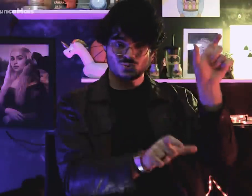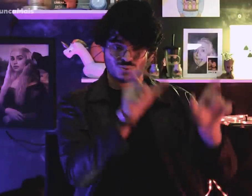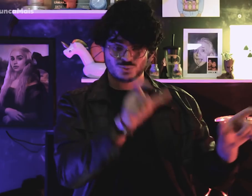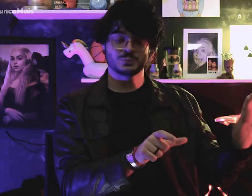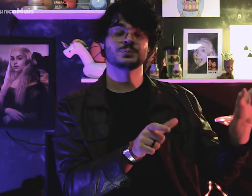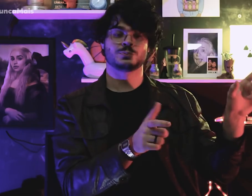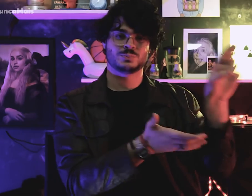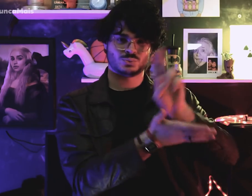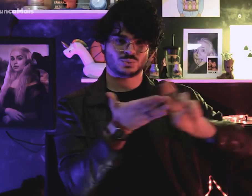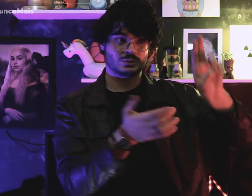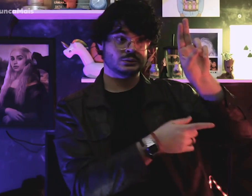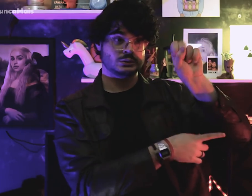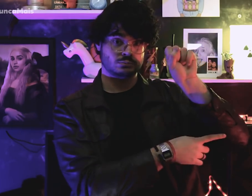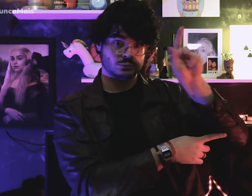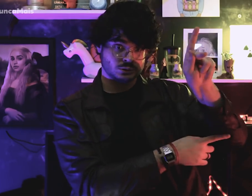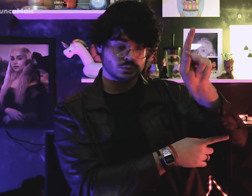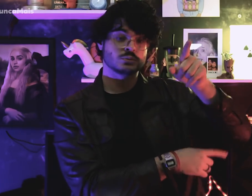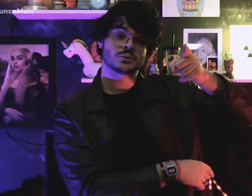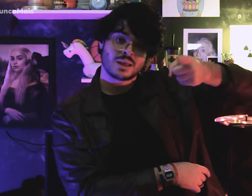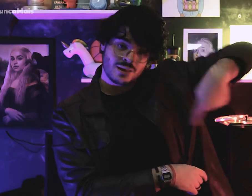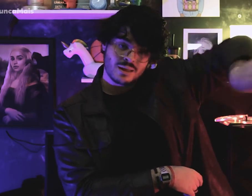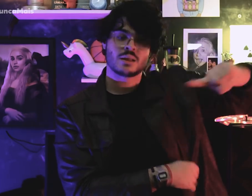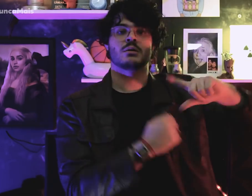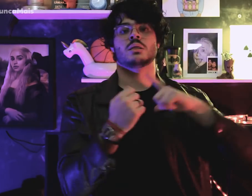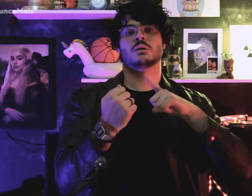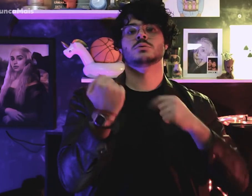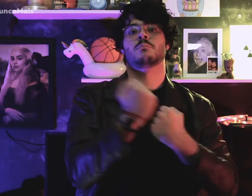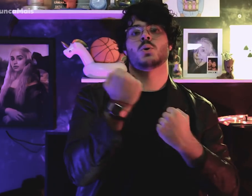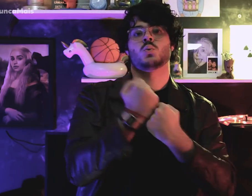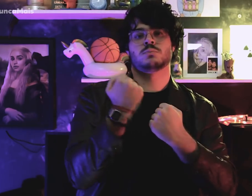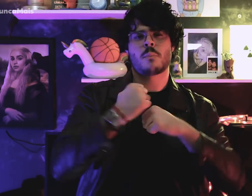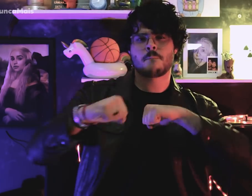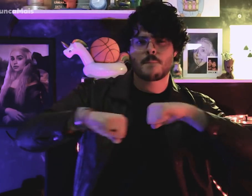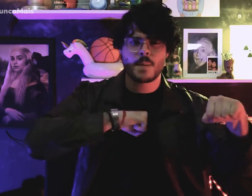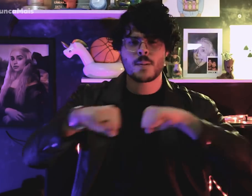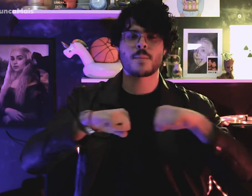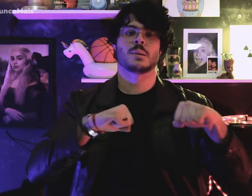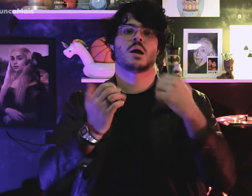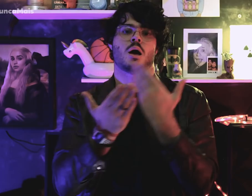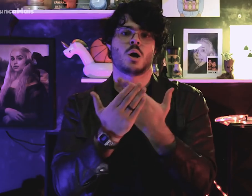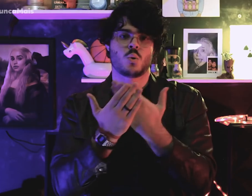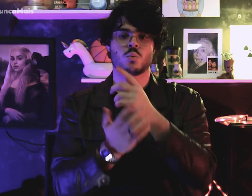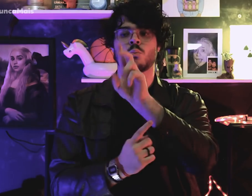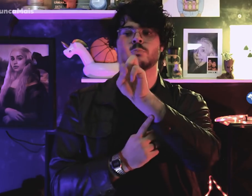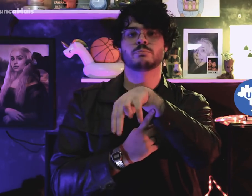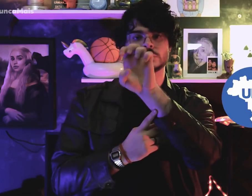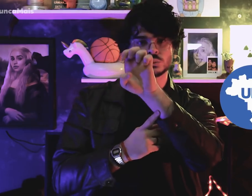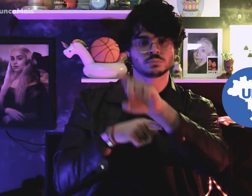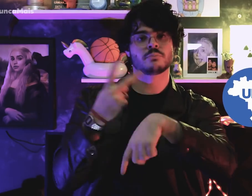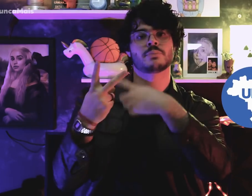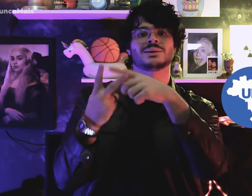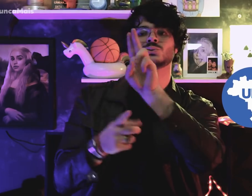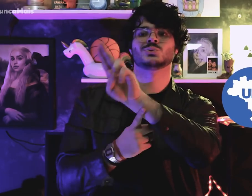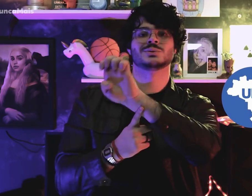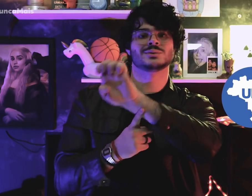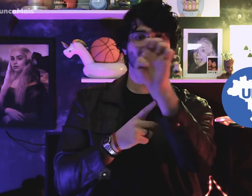USP students had support from UNE and UEE.